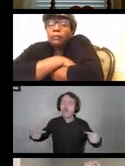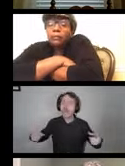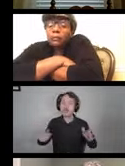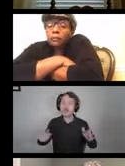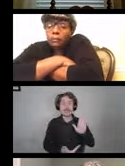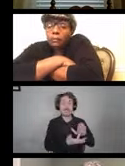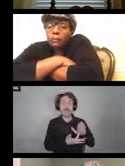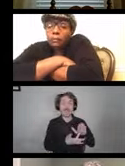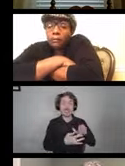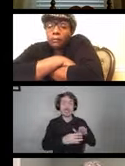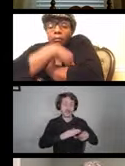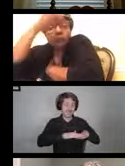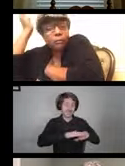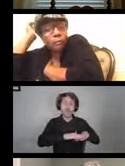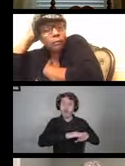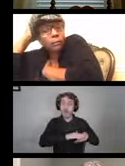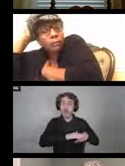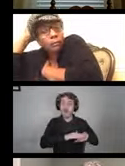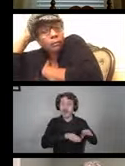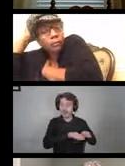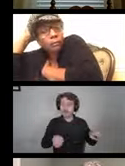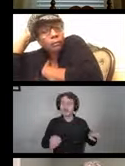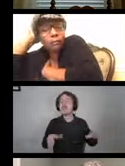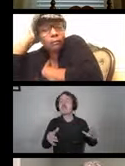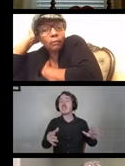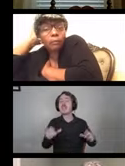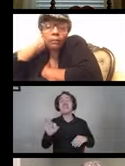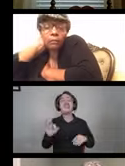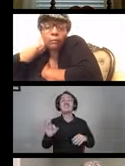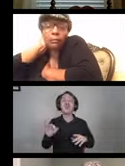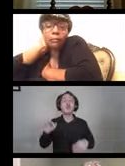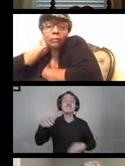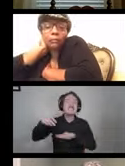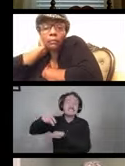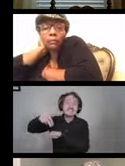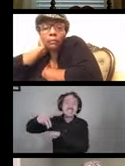sidewalks and parking lots and then the user's hands.